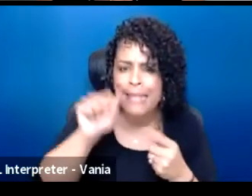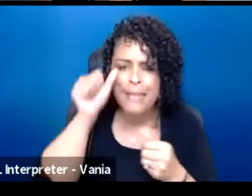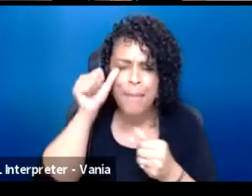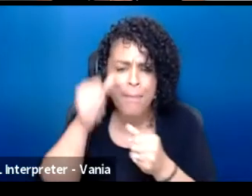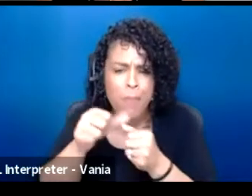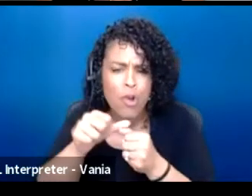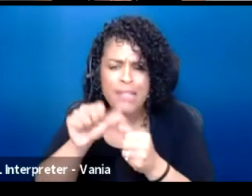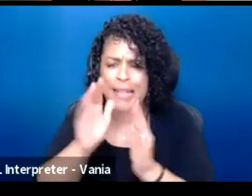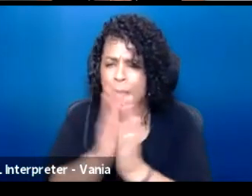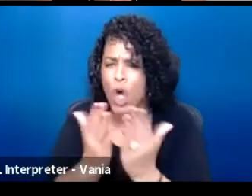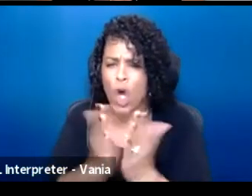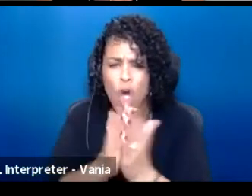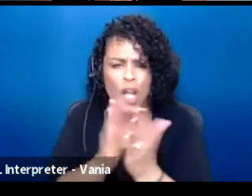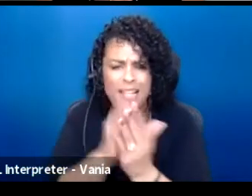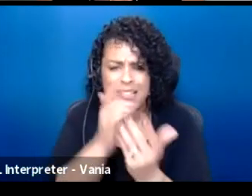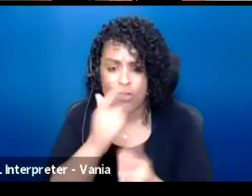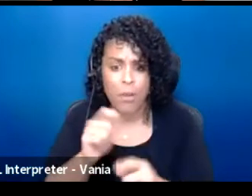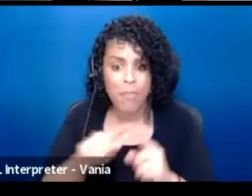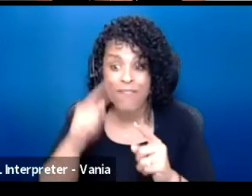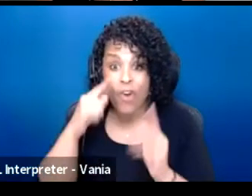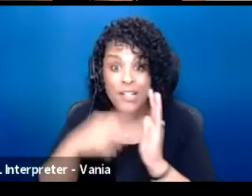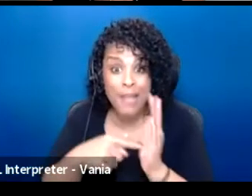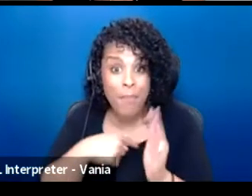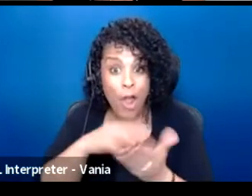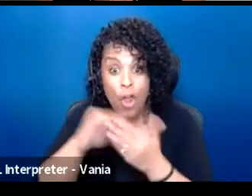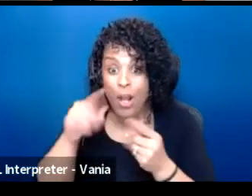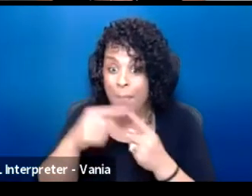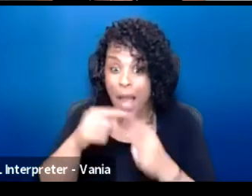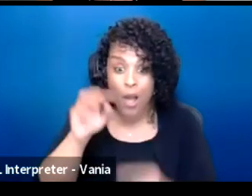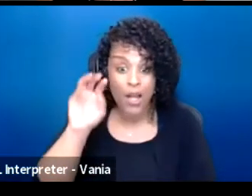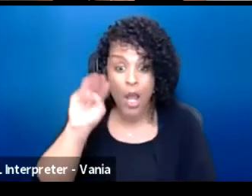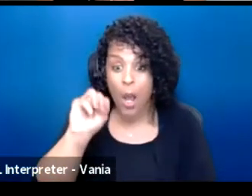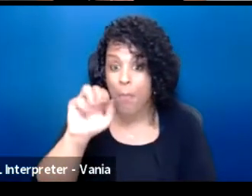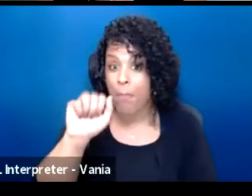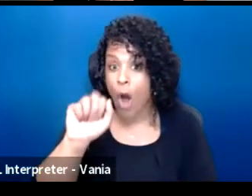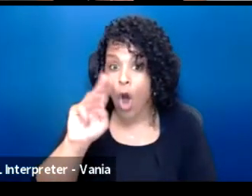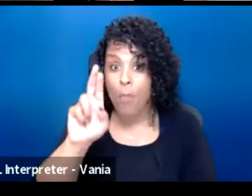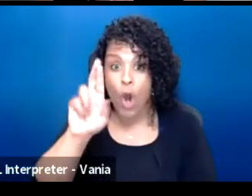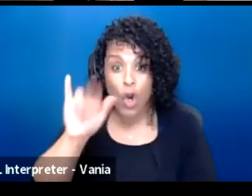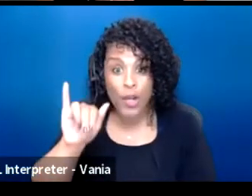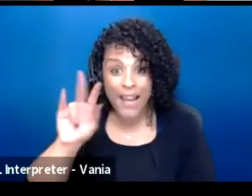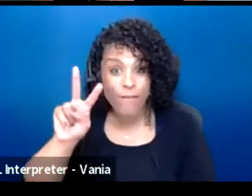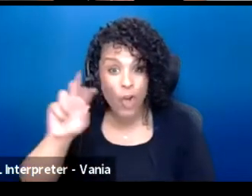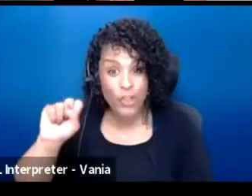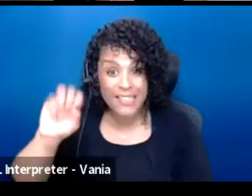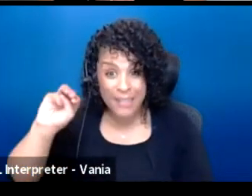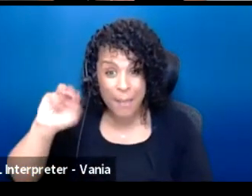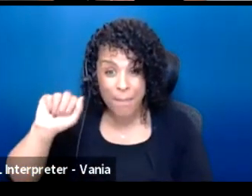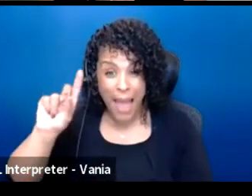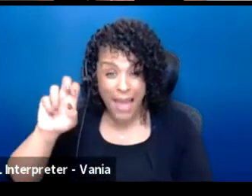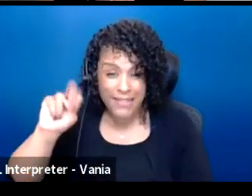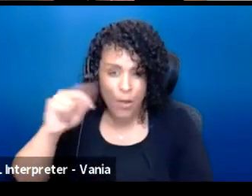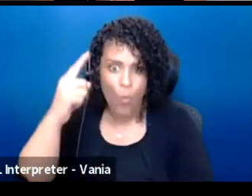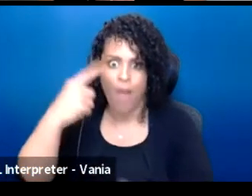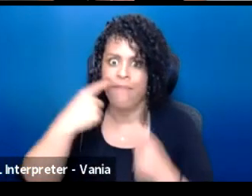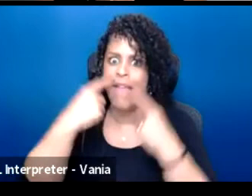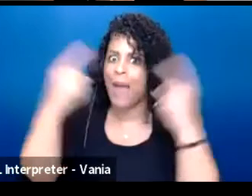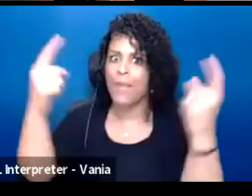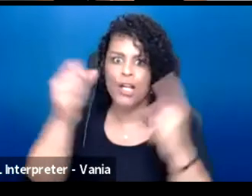that's interesting. For example, when I learned about Marbury versus Madison, one of the most famous Supreme court cases ever